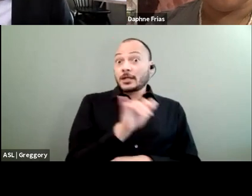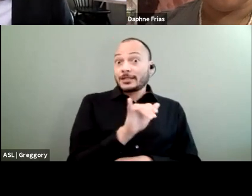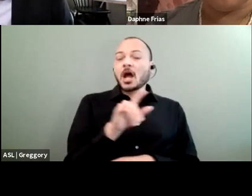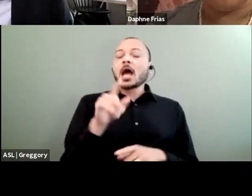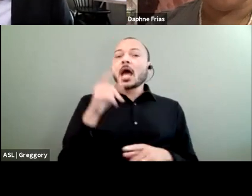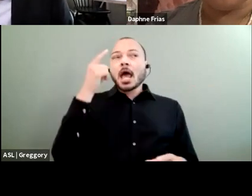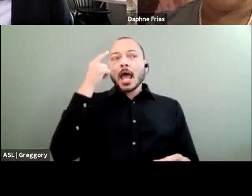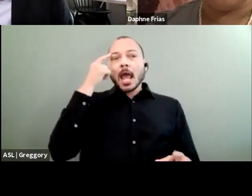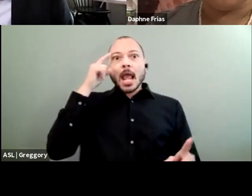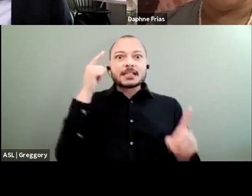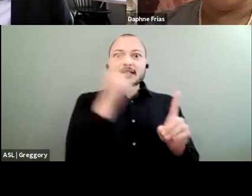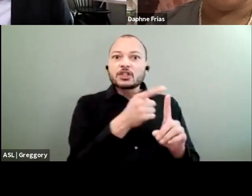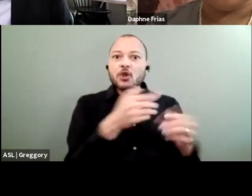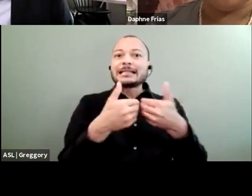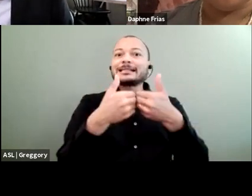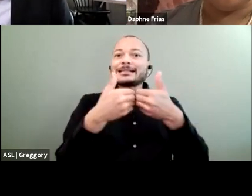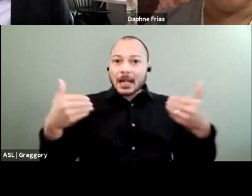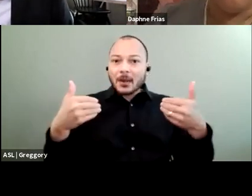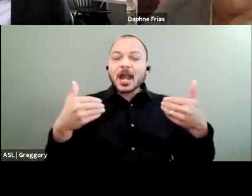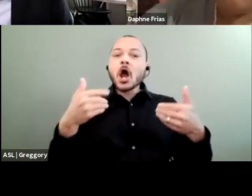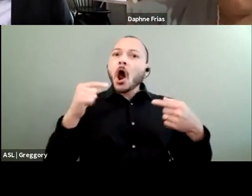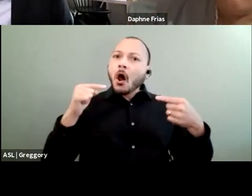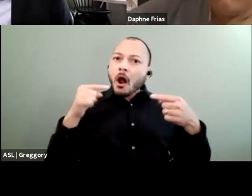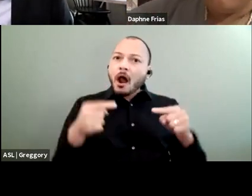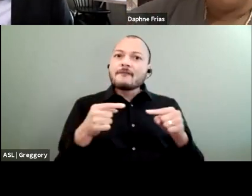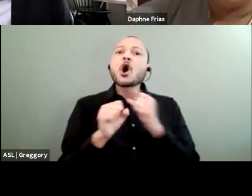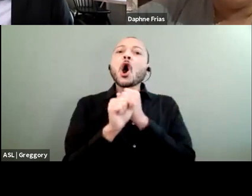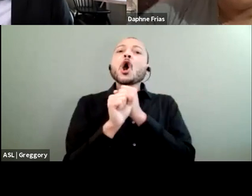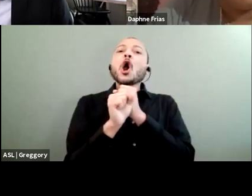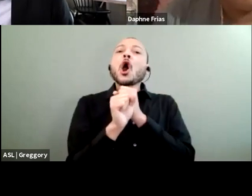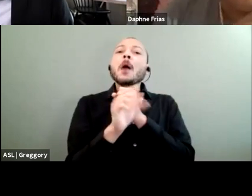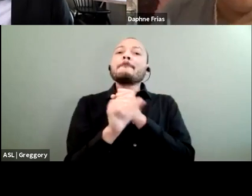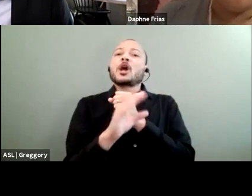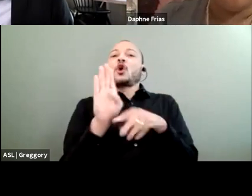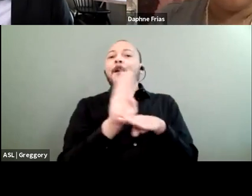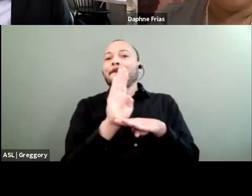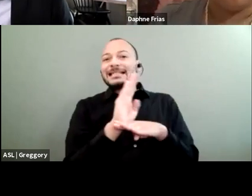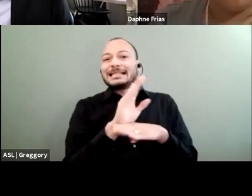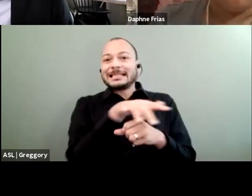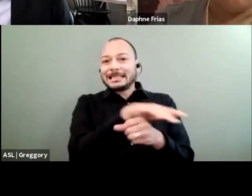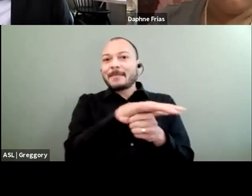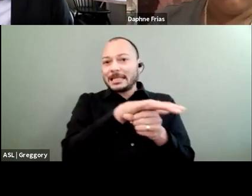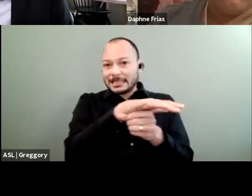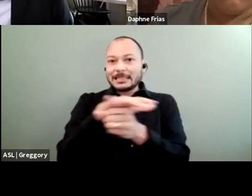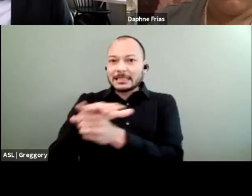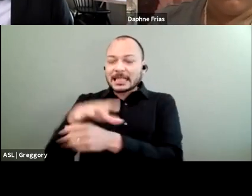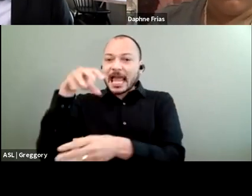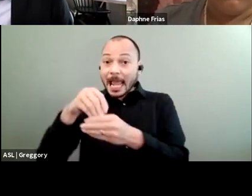harmful commercial spaces and such in neighborhoods of certain people,